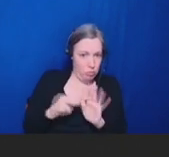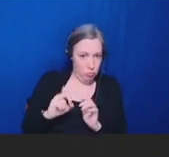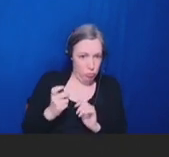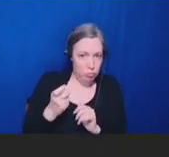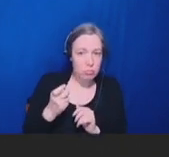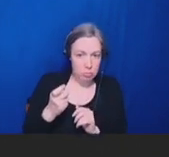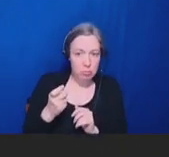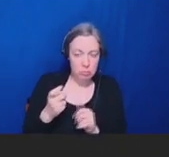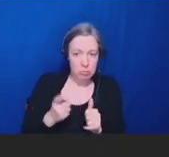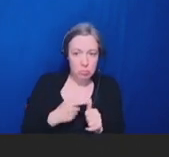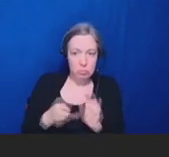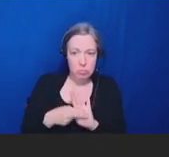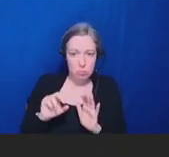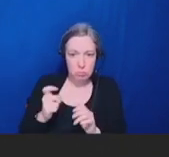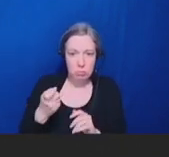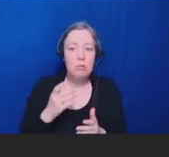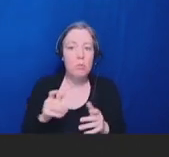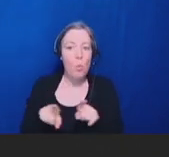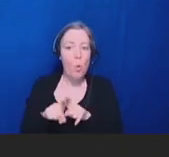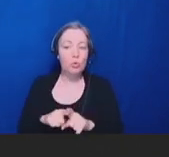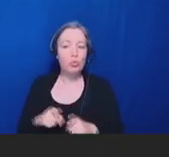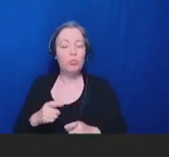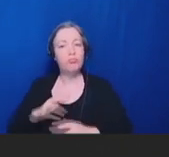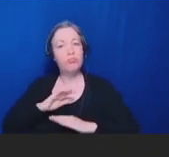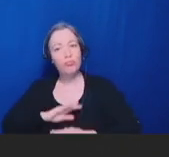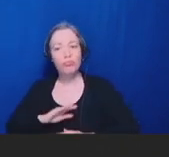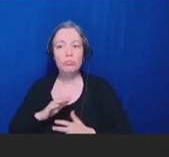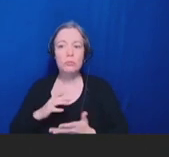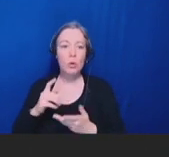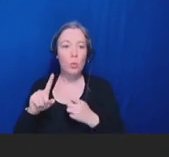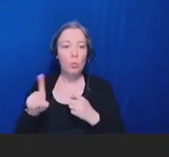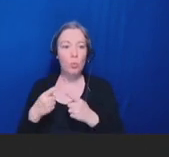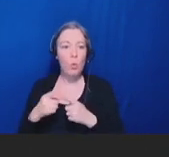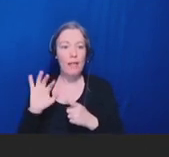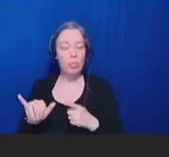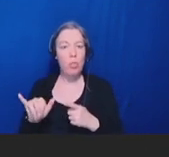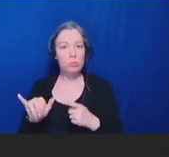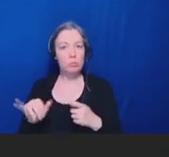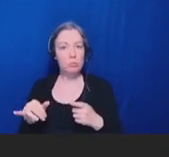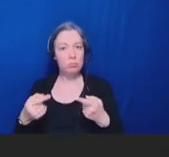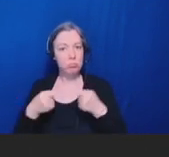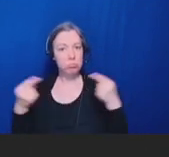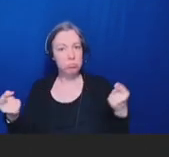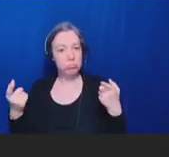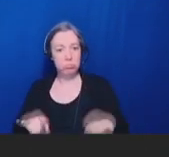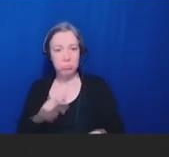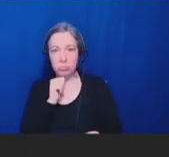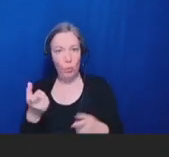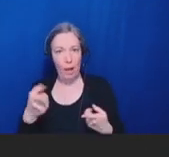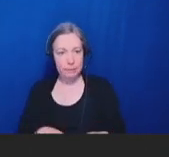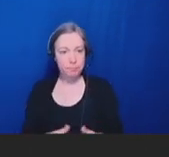Twenty-two, NVAC recommends CDC invests to expand their use of syndromic surveillance